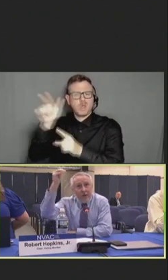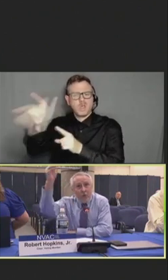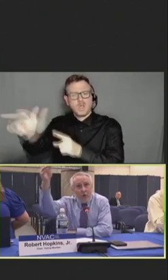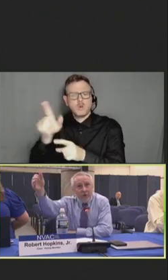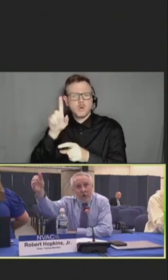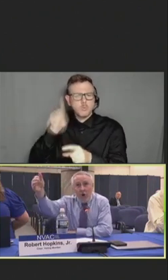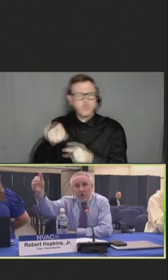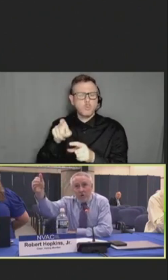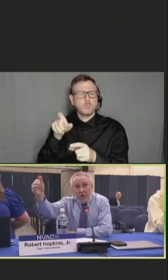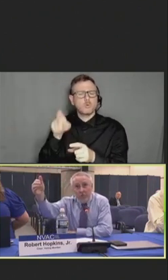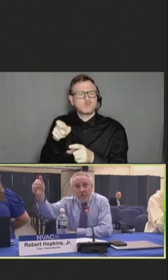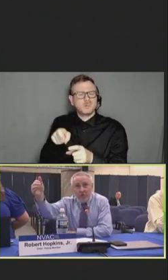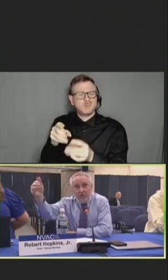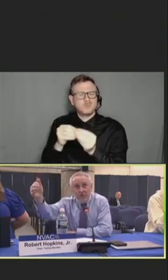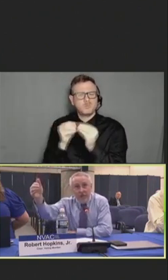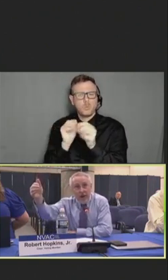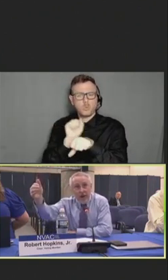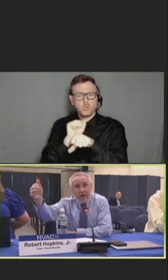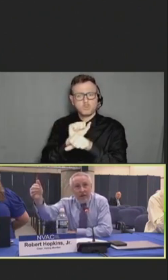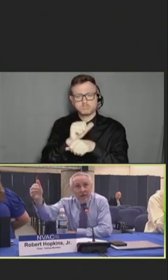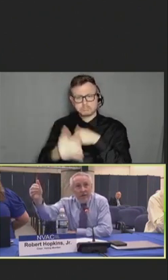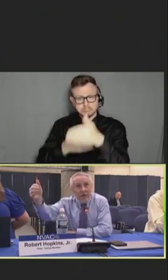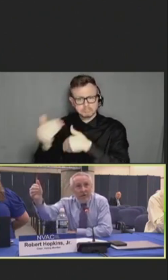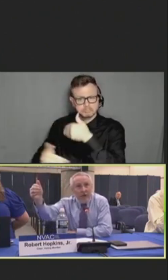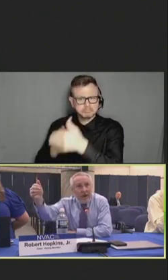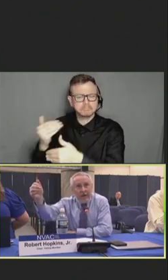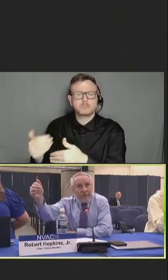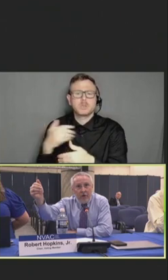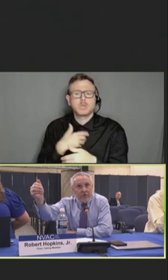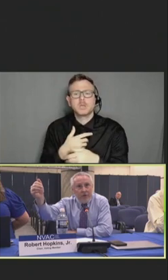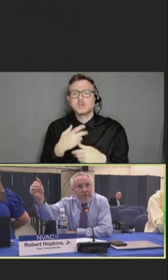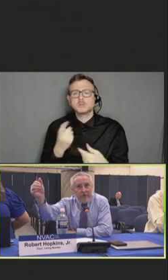And what are the long-term issues that, you know, you can't get frustrated because that's